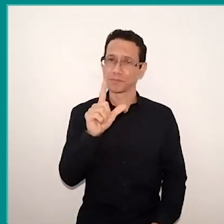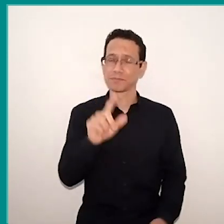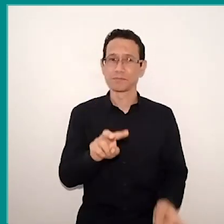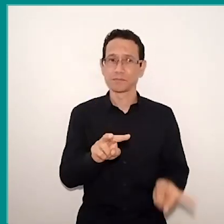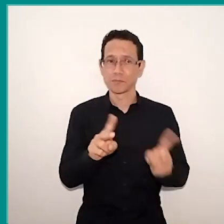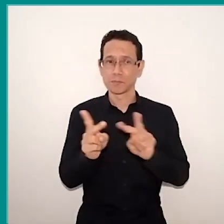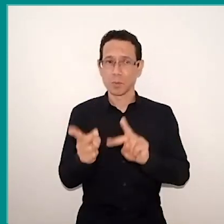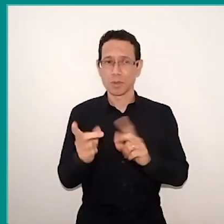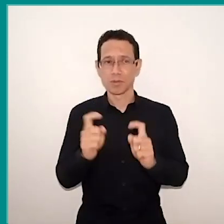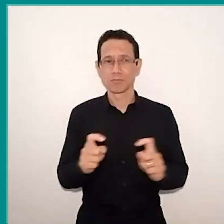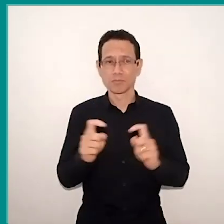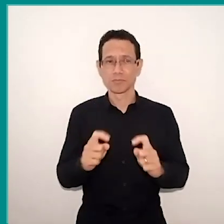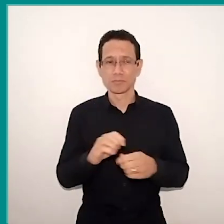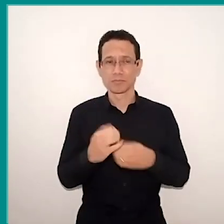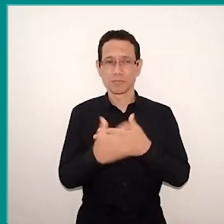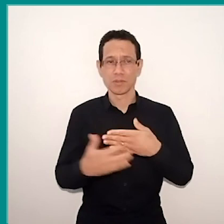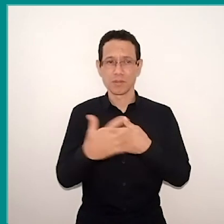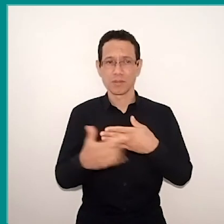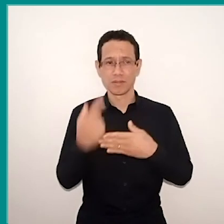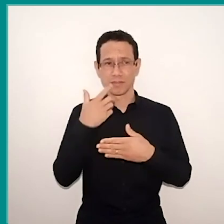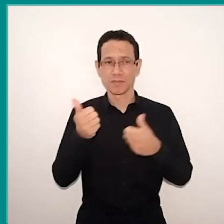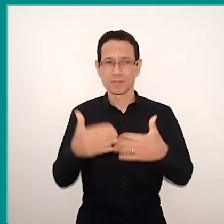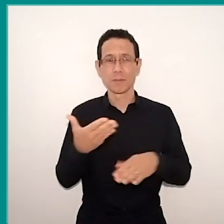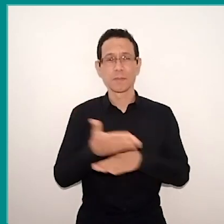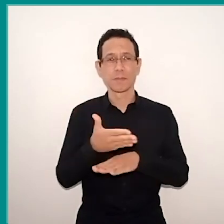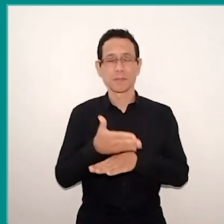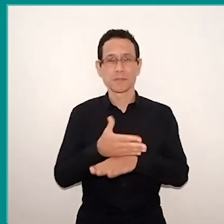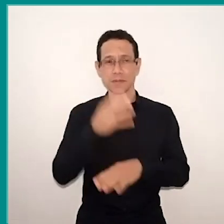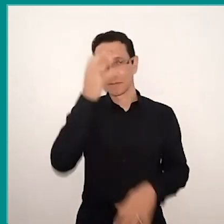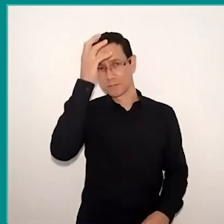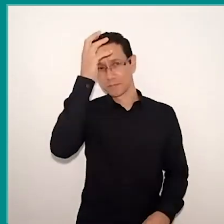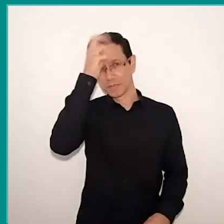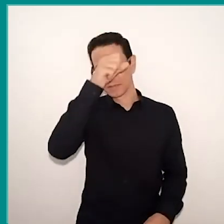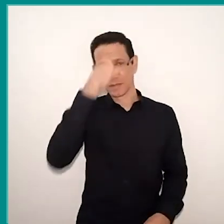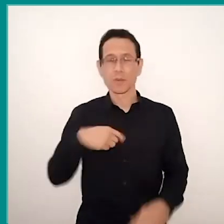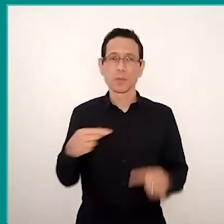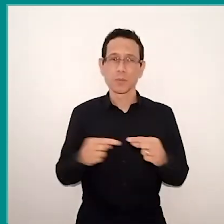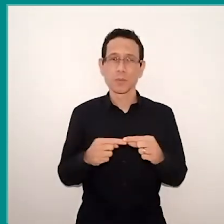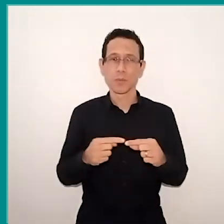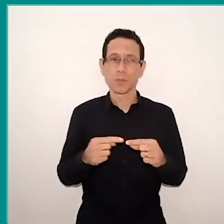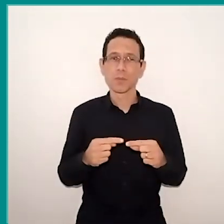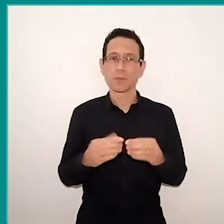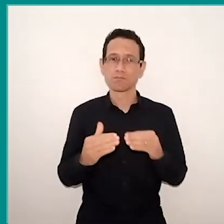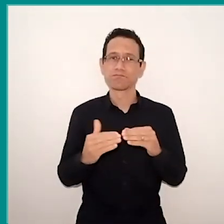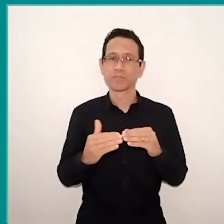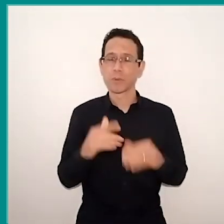these principles you mention of learning participation with the sense that I could guarantee in classroom.